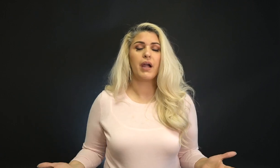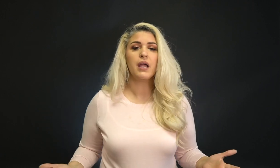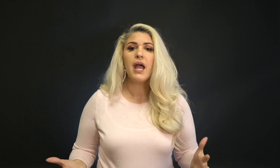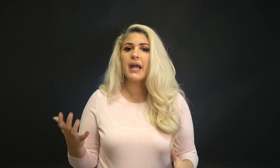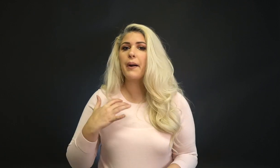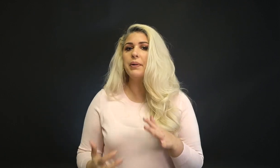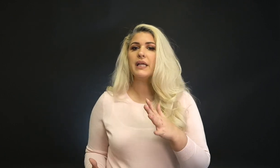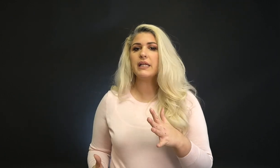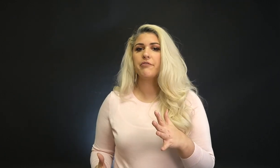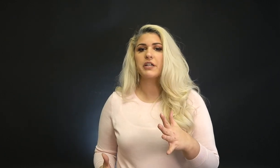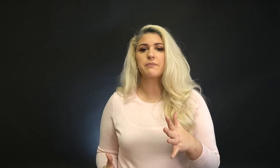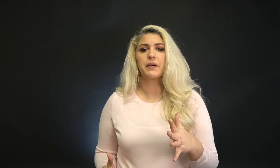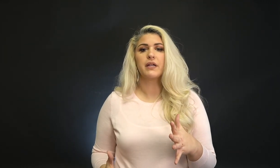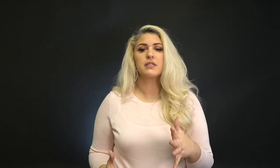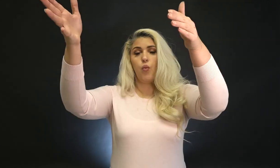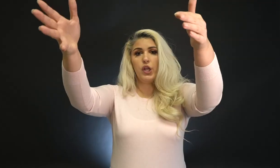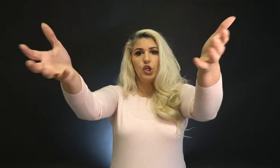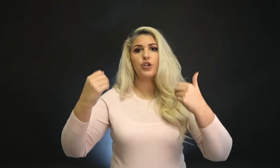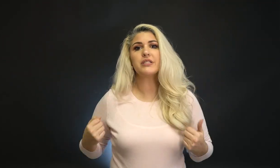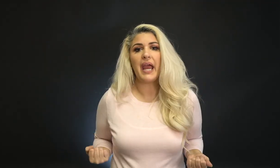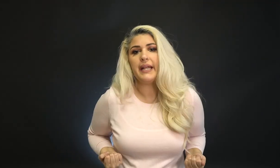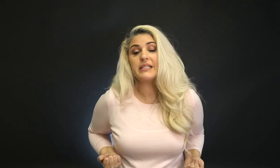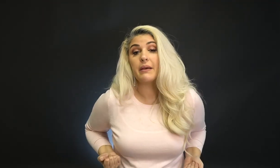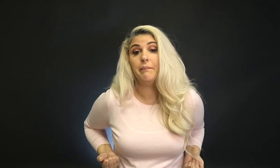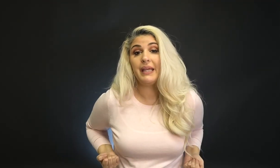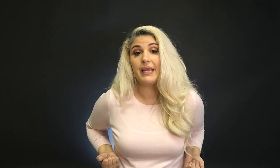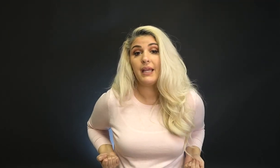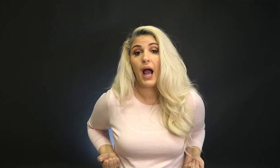All right. Completely different experience. When you're signing to me,